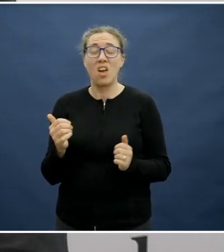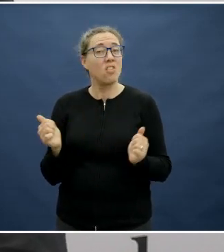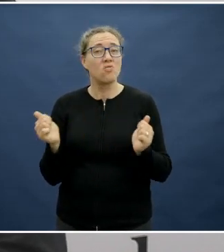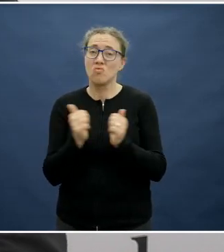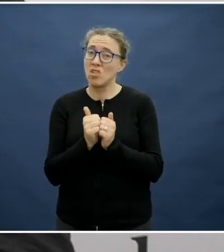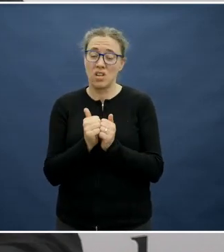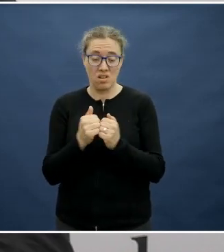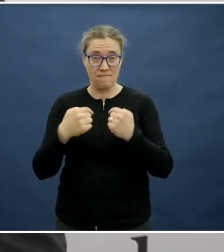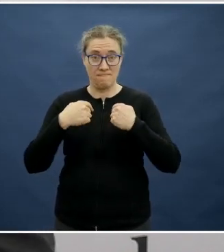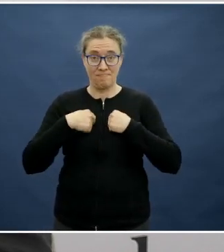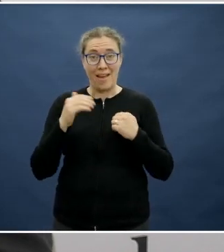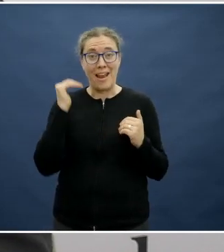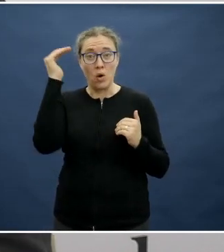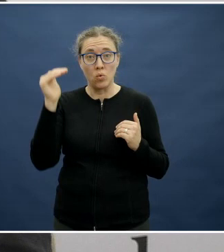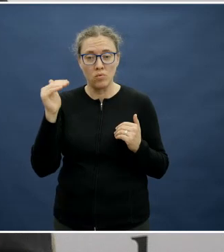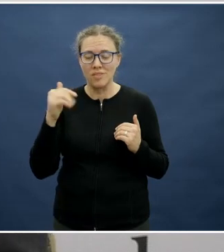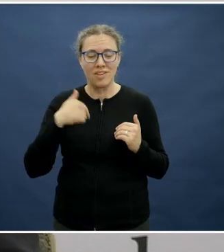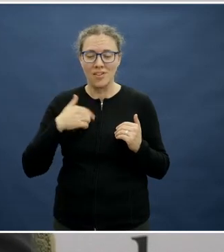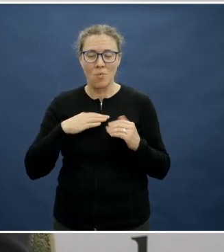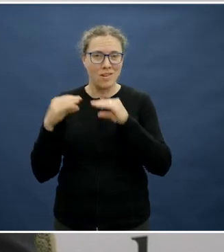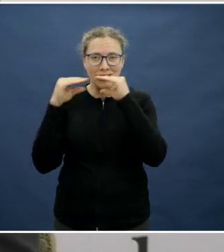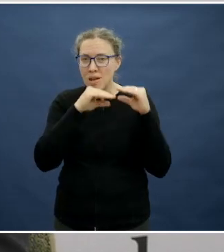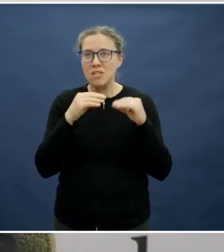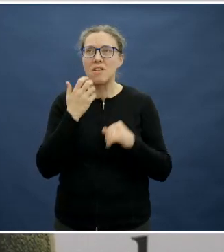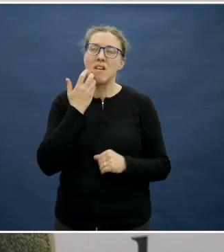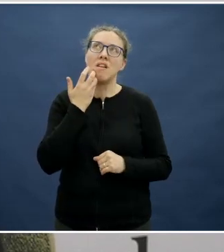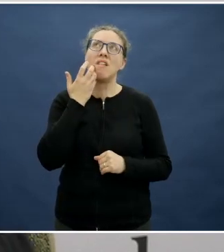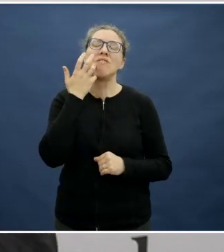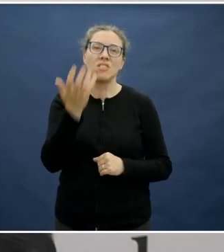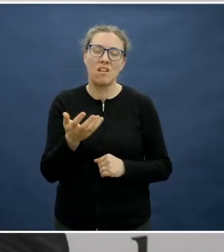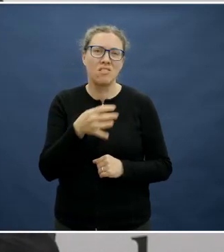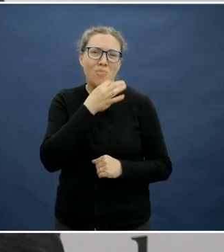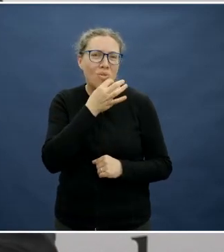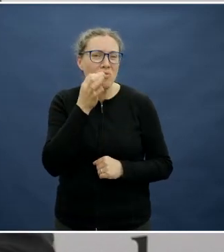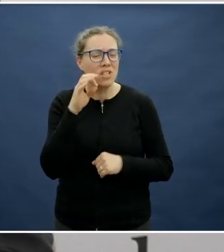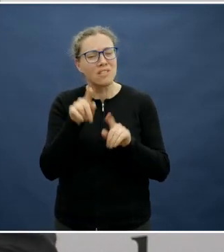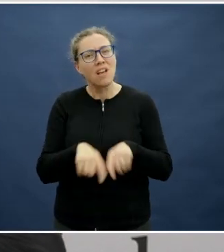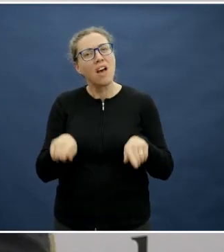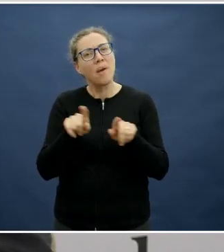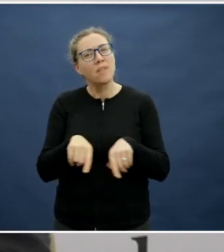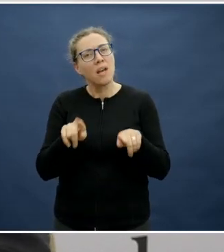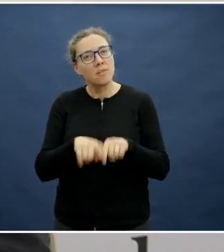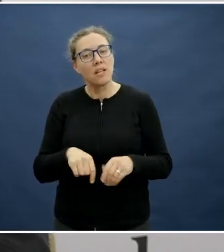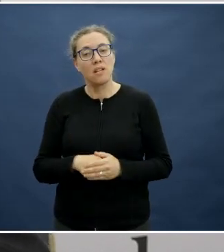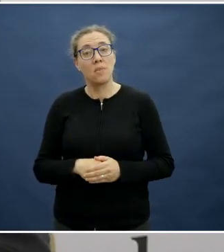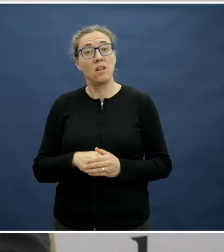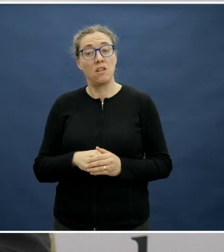I just don't do it. So, to be honest, what I have access to in terms of preparing my food impacts what I